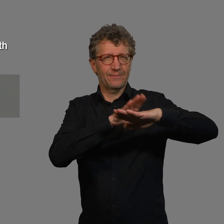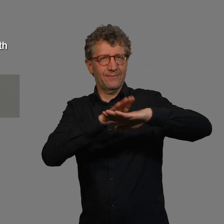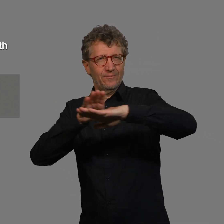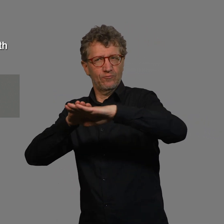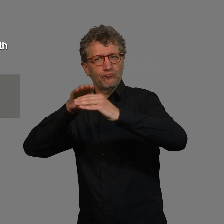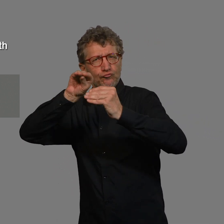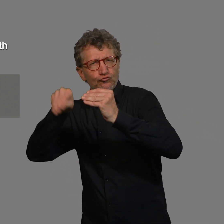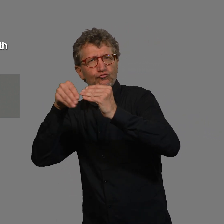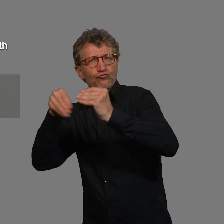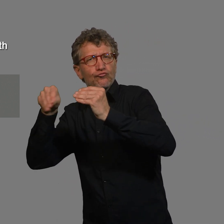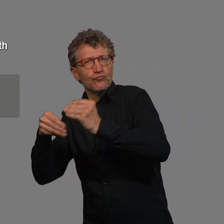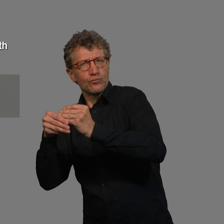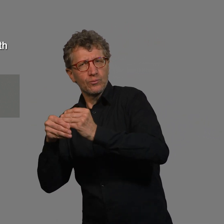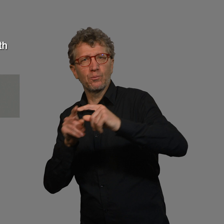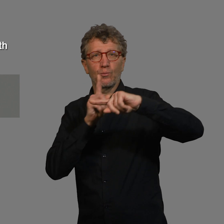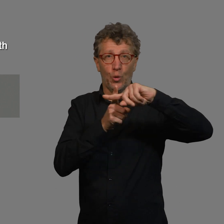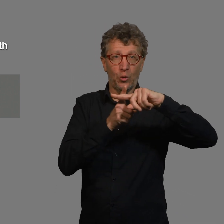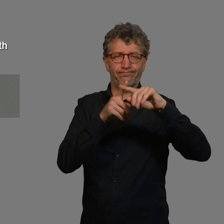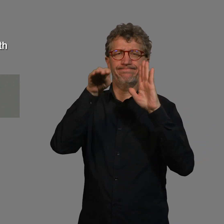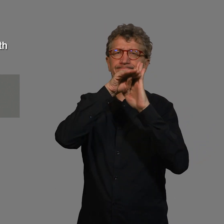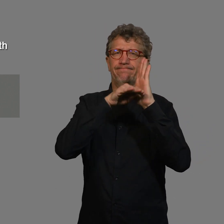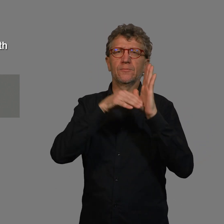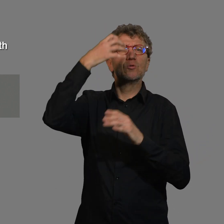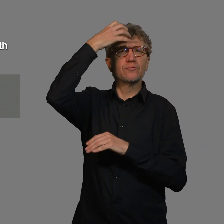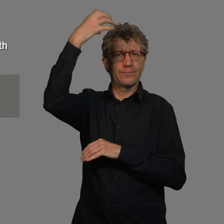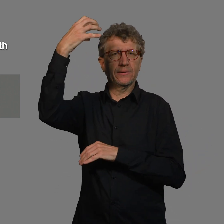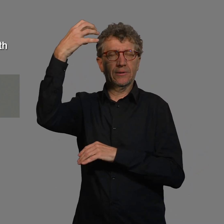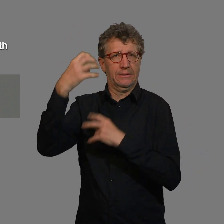Further recommendations and measures